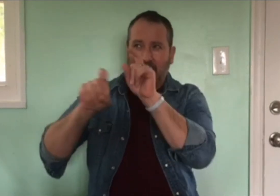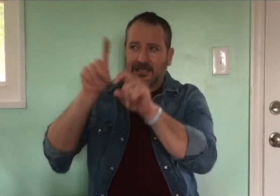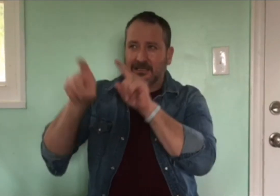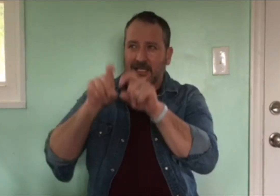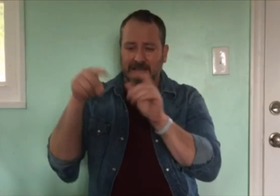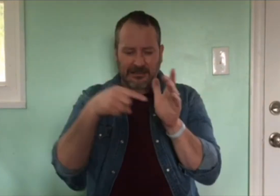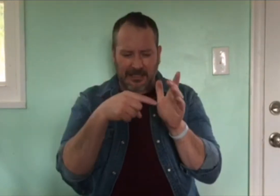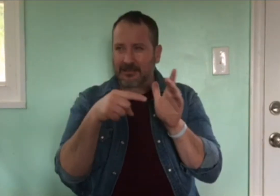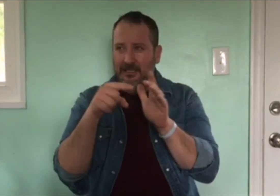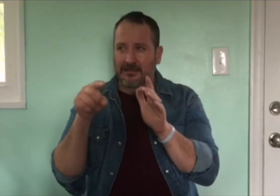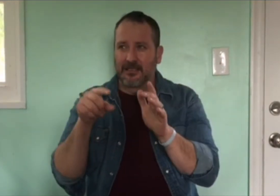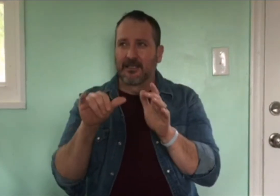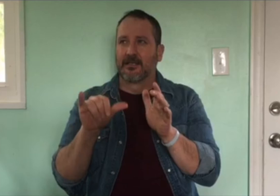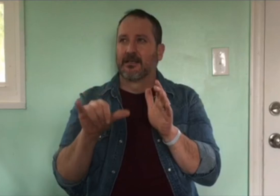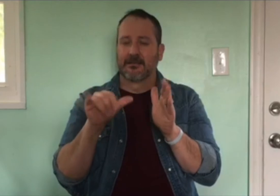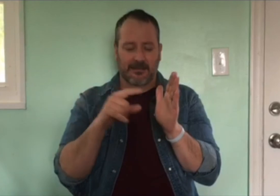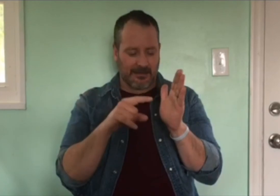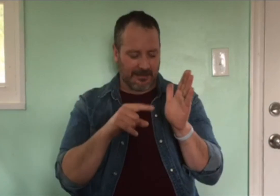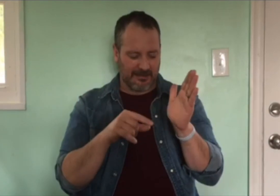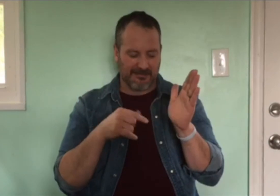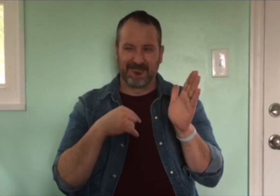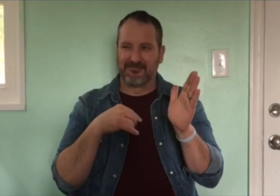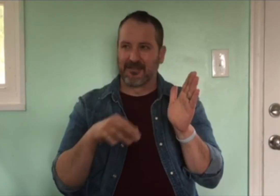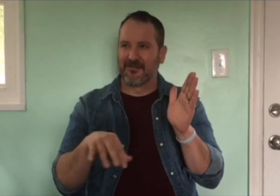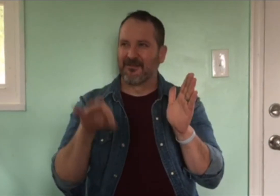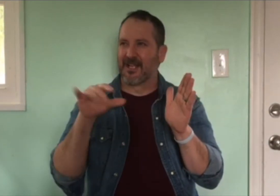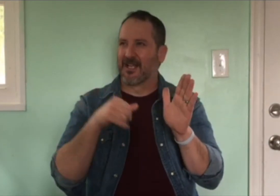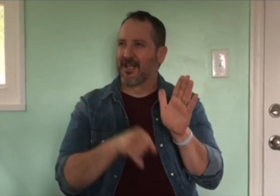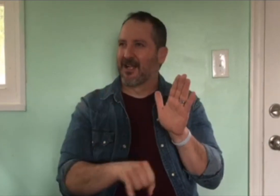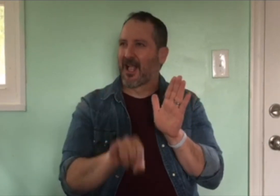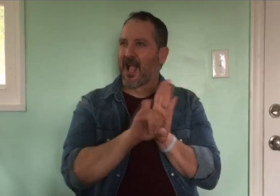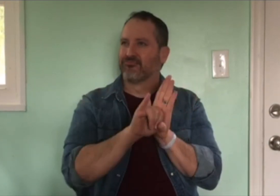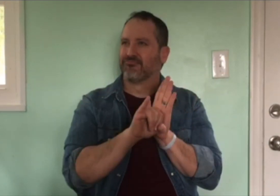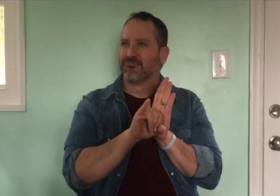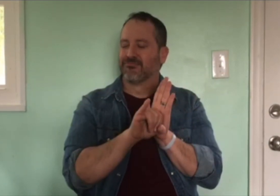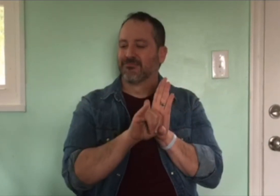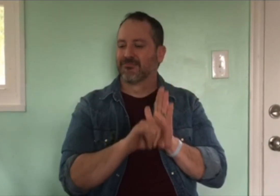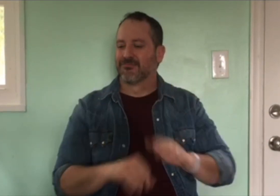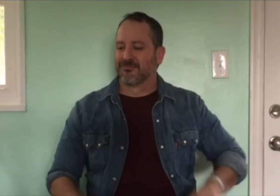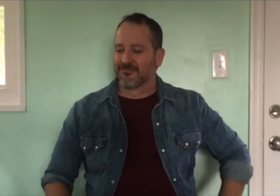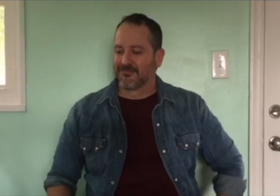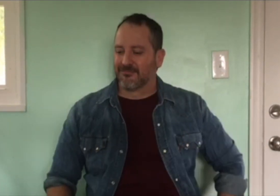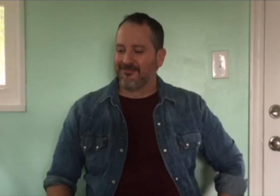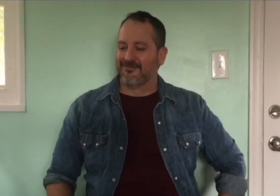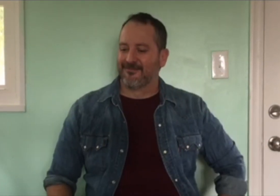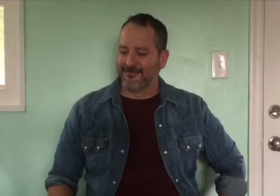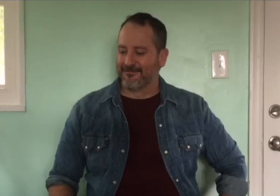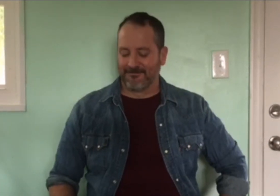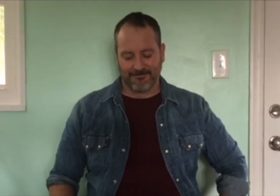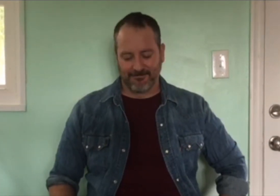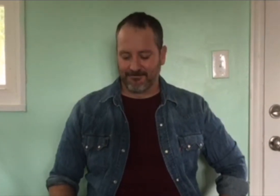And while they were answering my questions, I beamed proudly as I had finally discovered my identity.